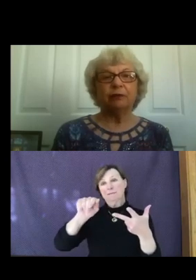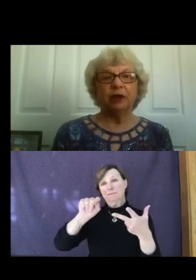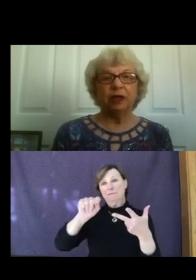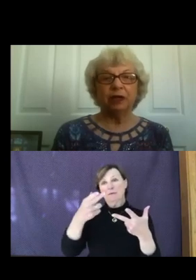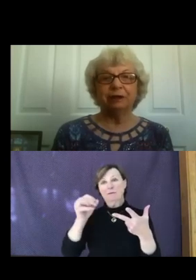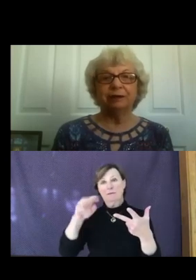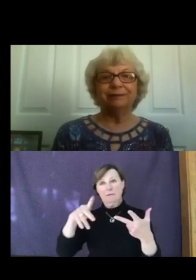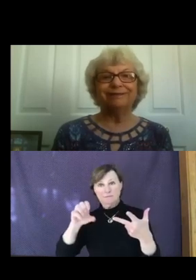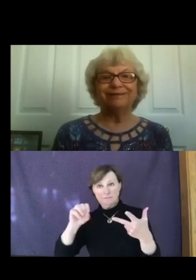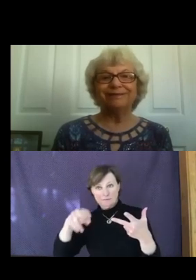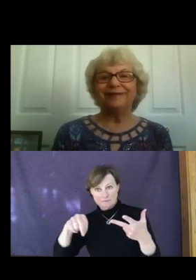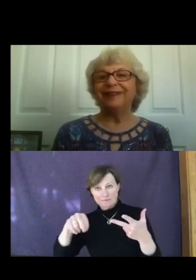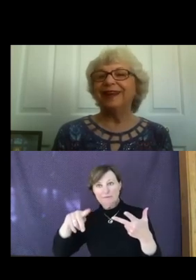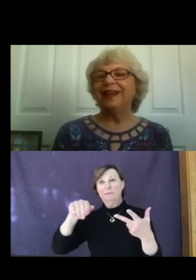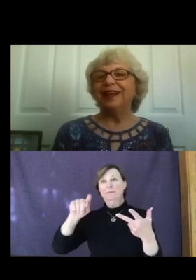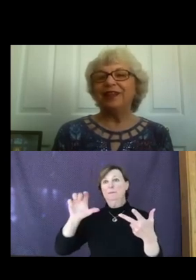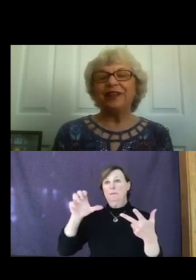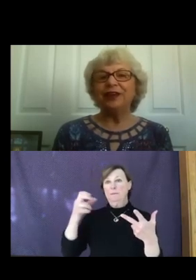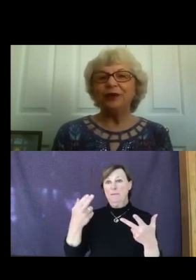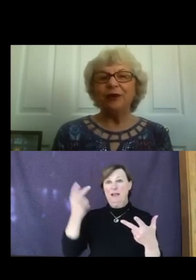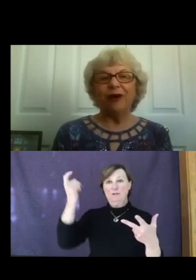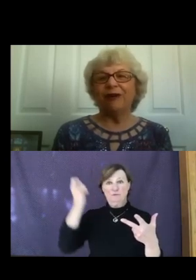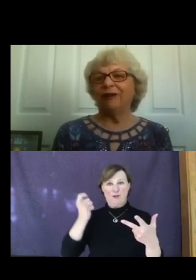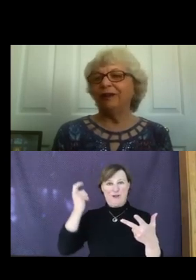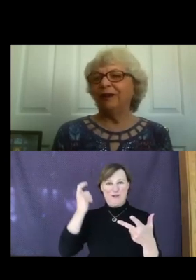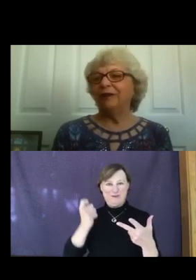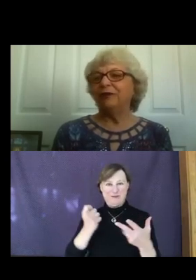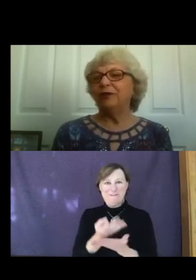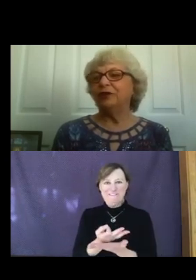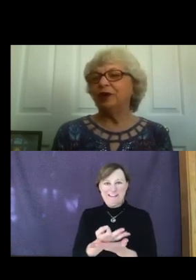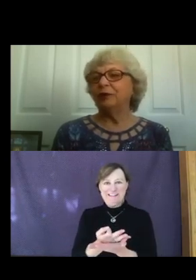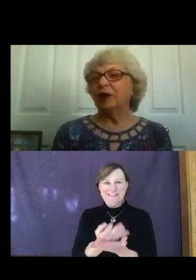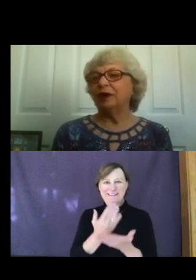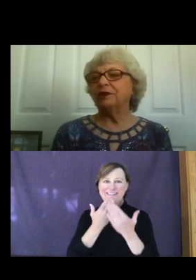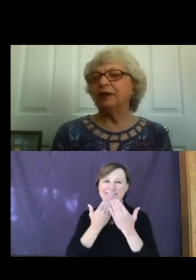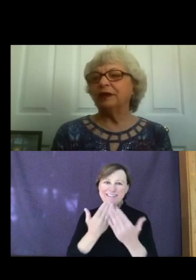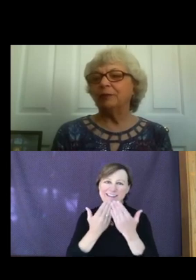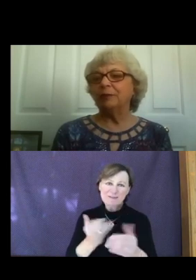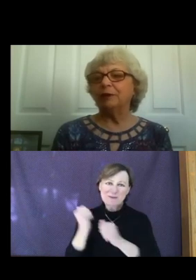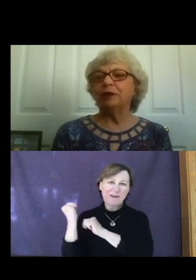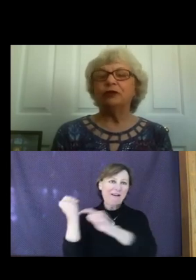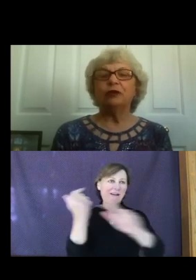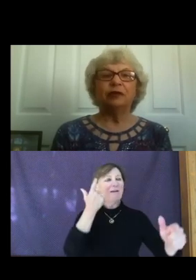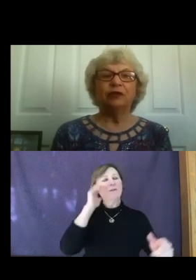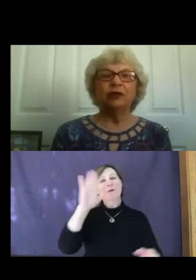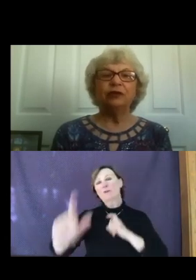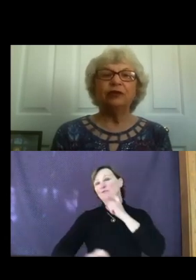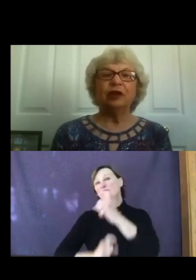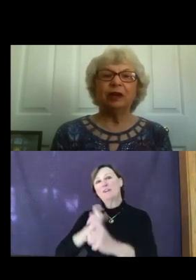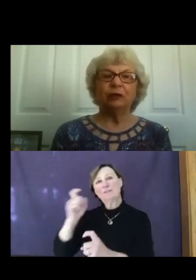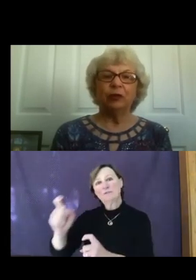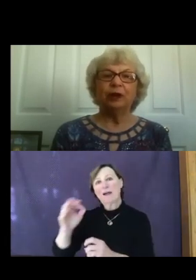Fund. Thank you all for your generosity and commitment to our church and greater